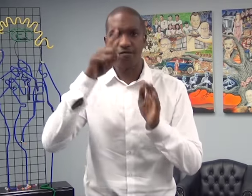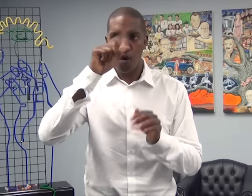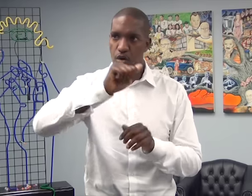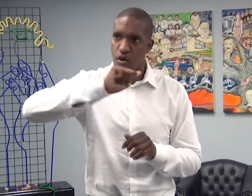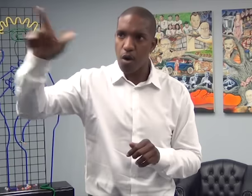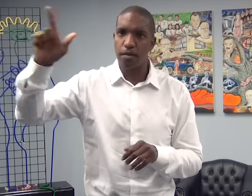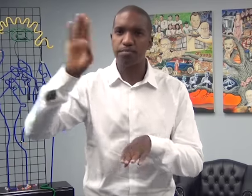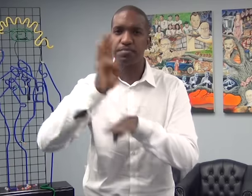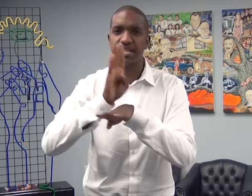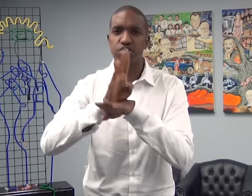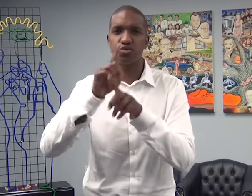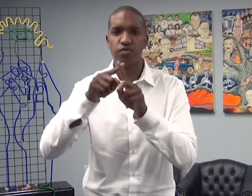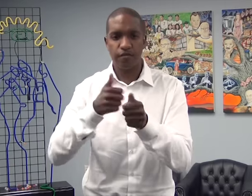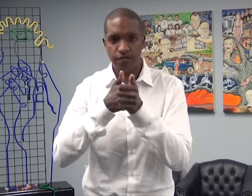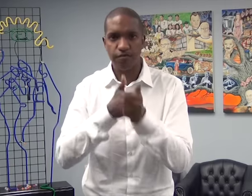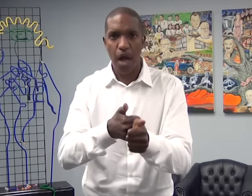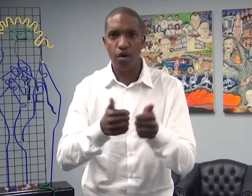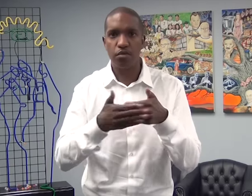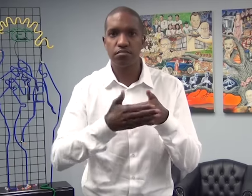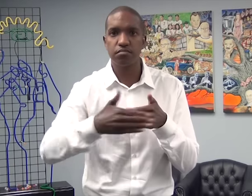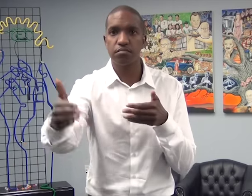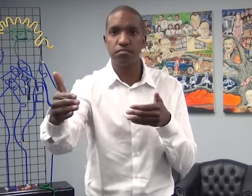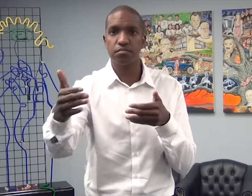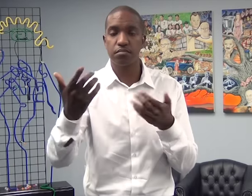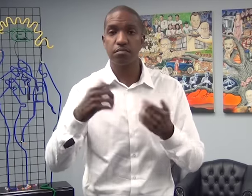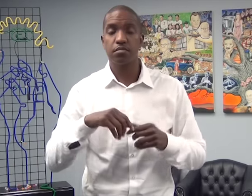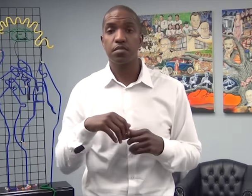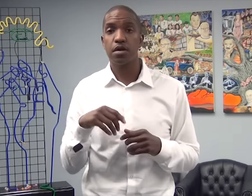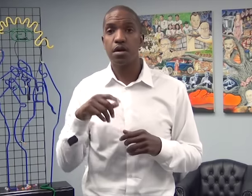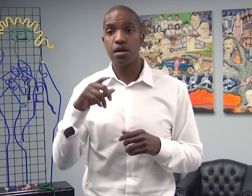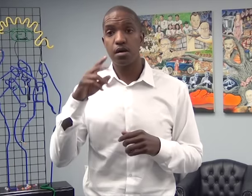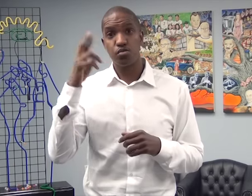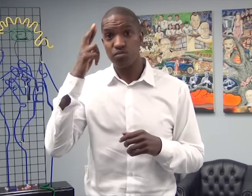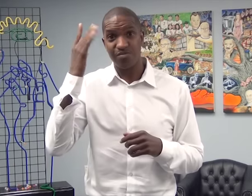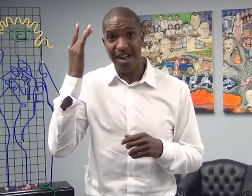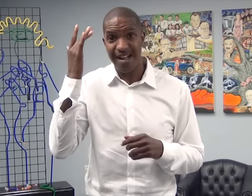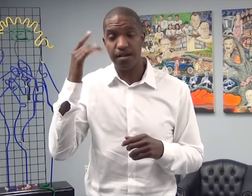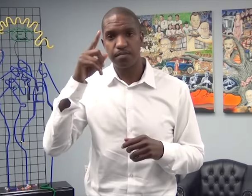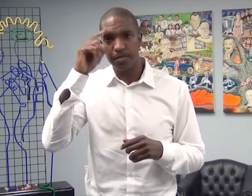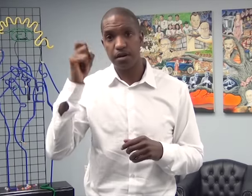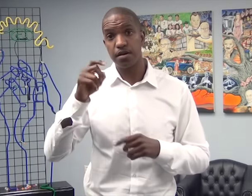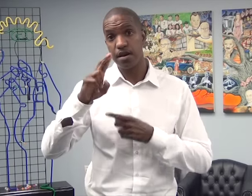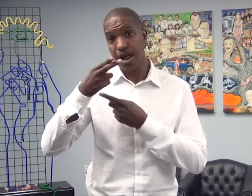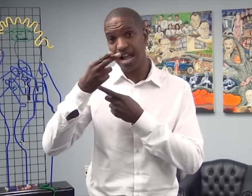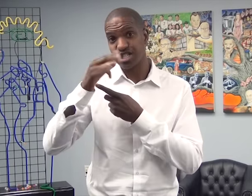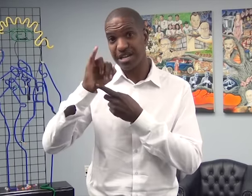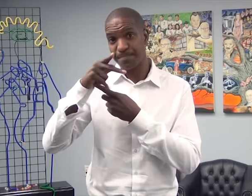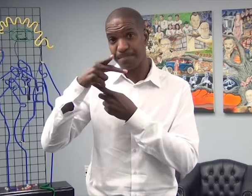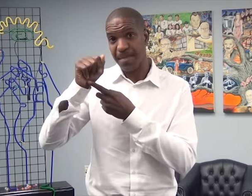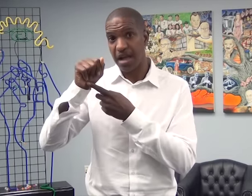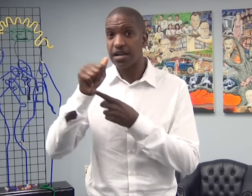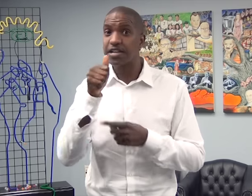relay calls were as safe and efficient as regular calls. Furthermore, doctors cannot claim federal law regarding privacy of personal health information